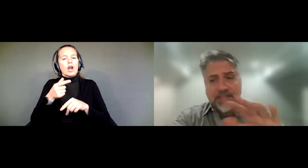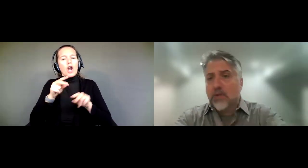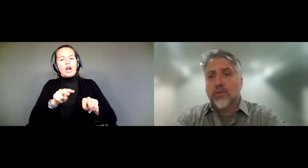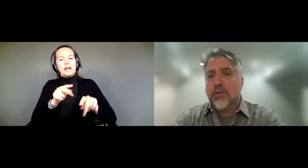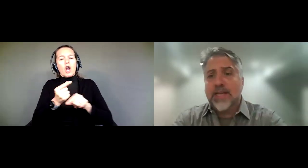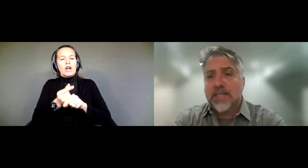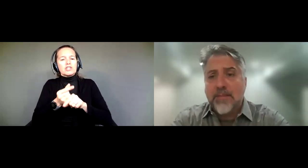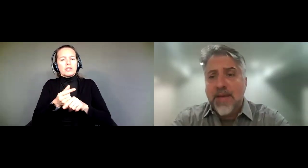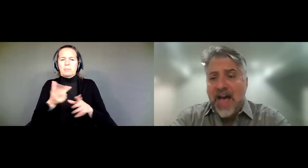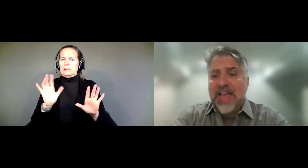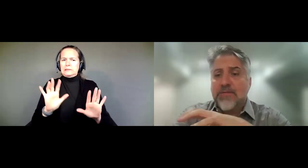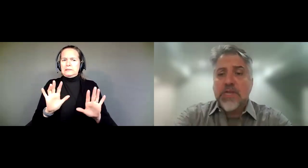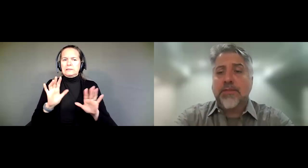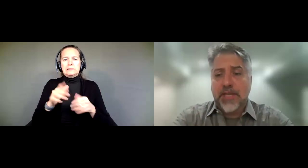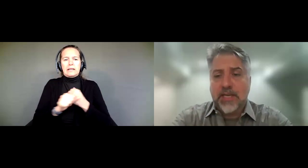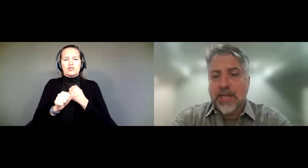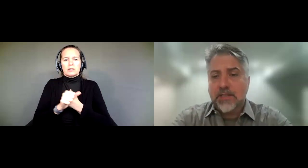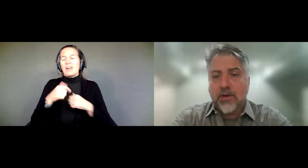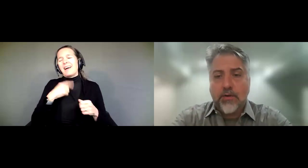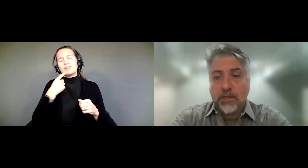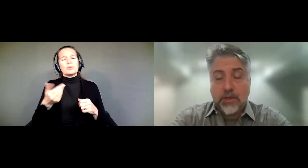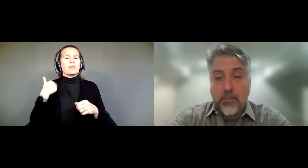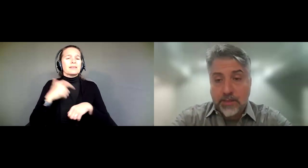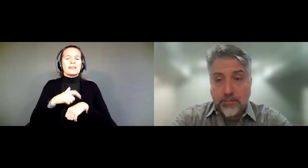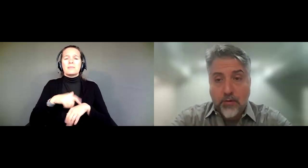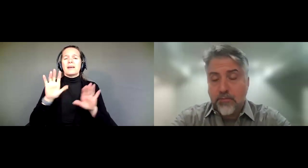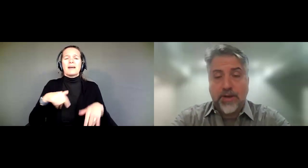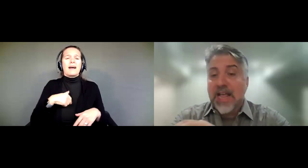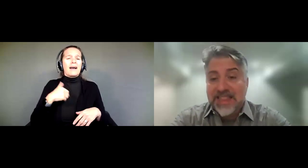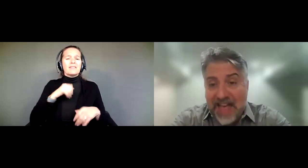As I told you last time, I have nothing against guardianship when it's appropriate.